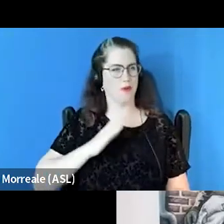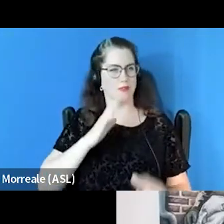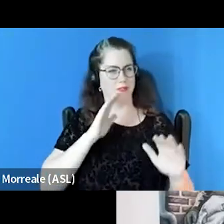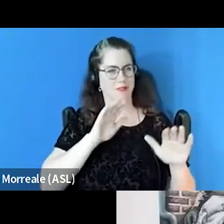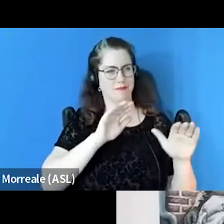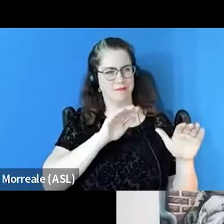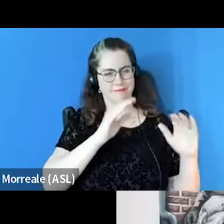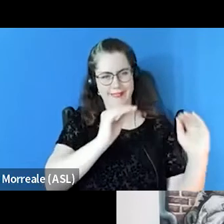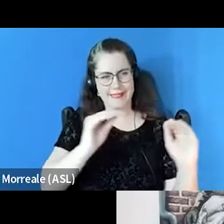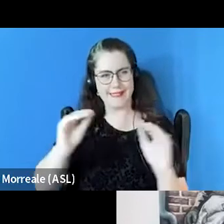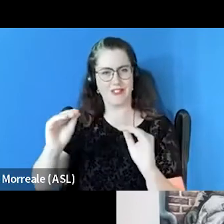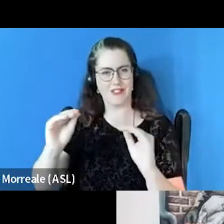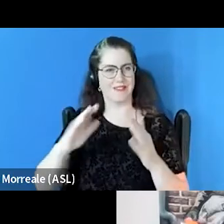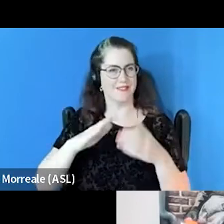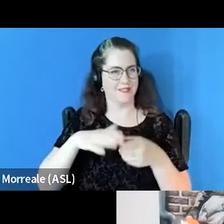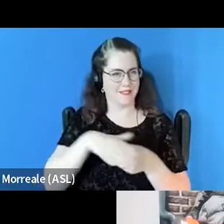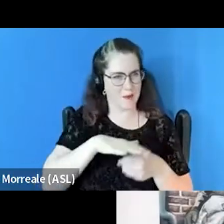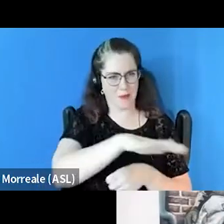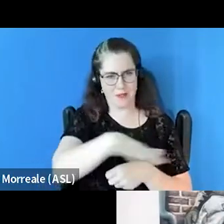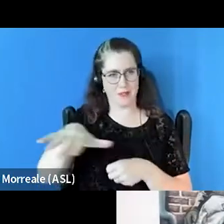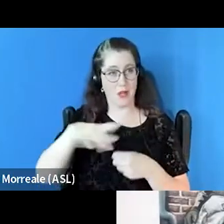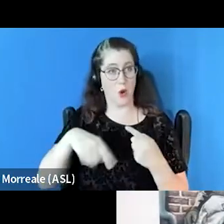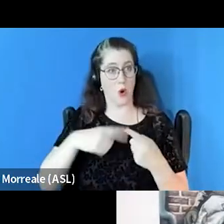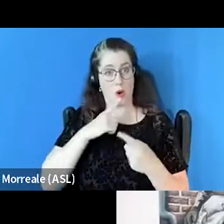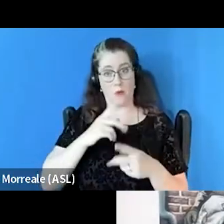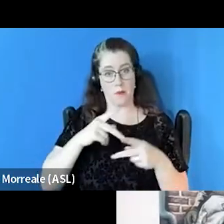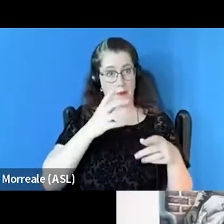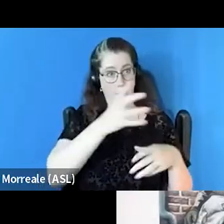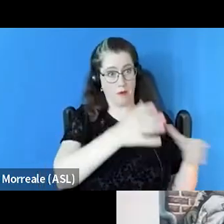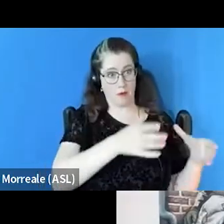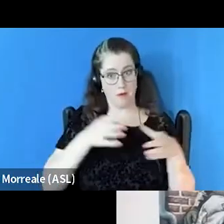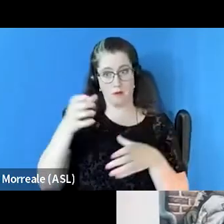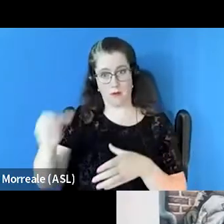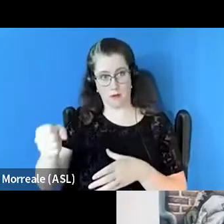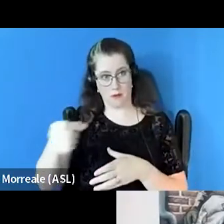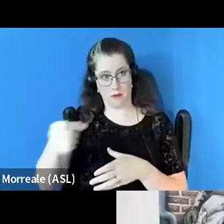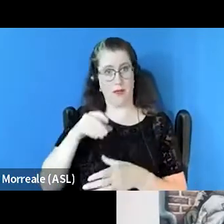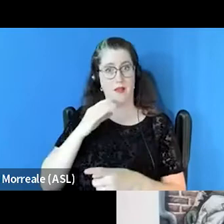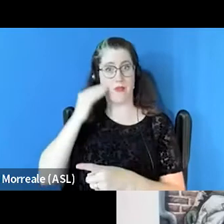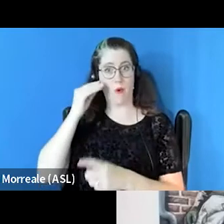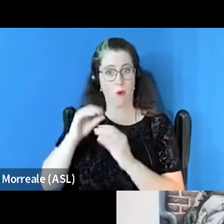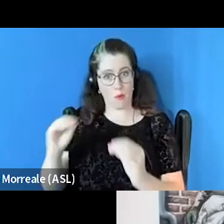in terms of when we house individuals who are homeless, they all need a home, they are our neighbor,